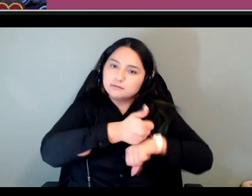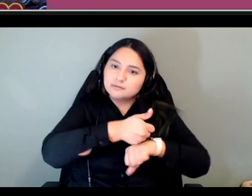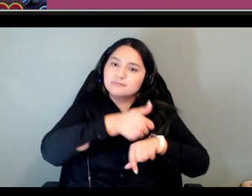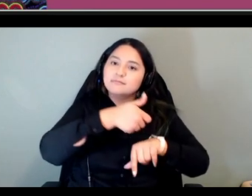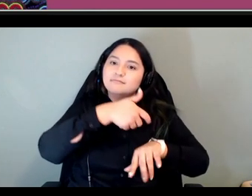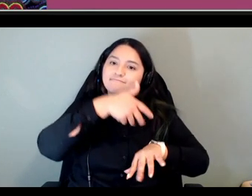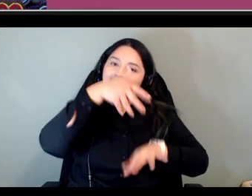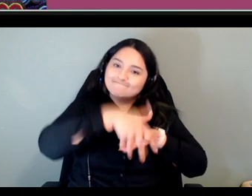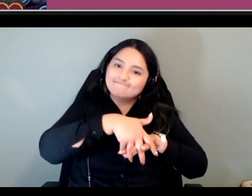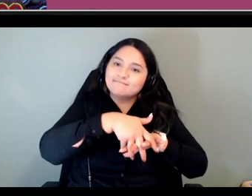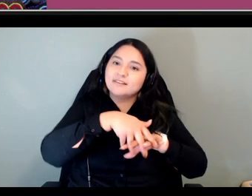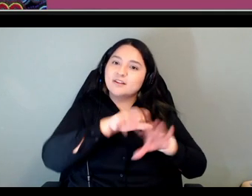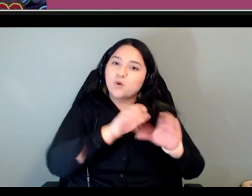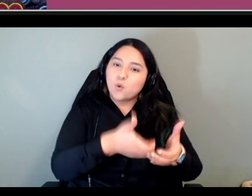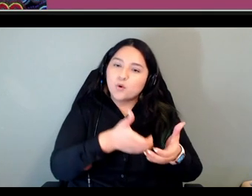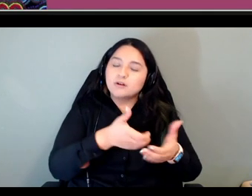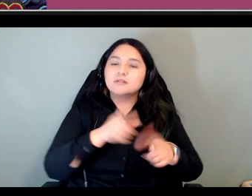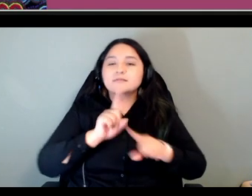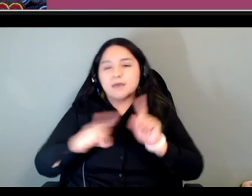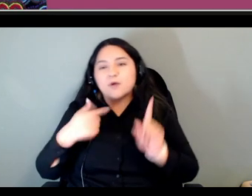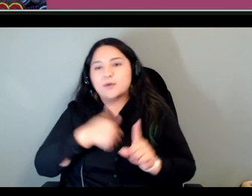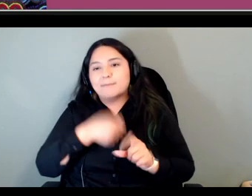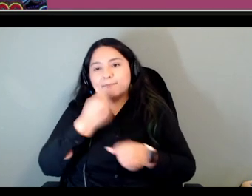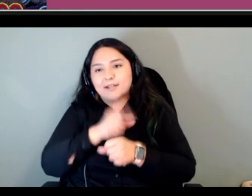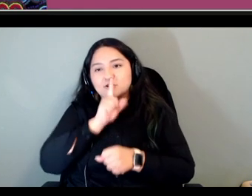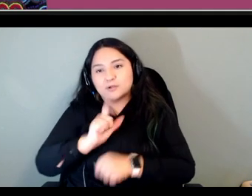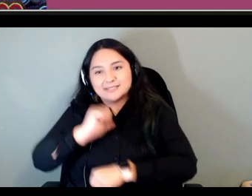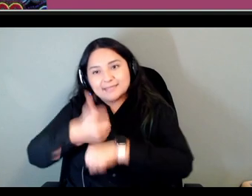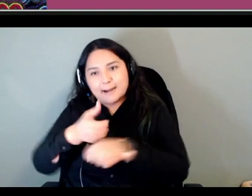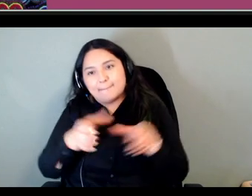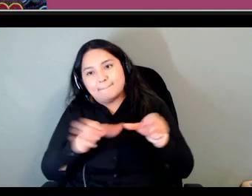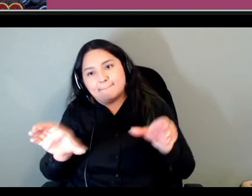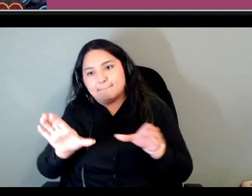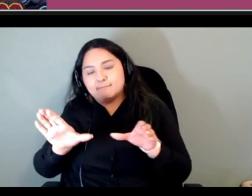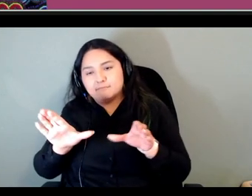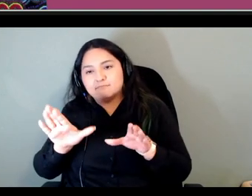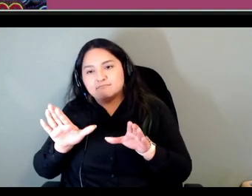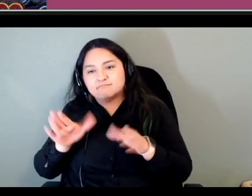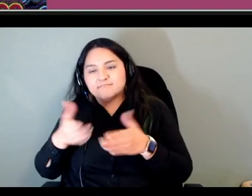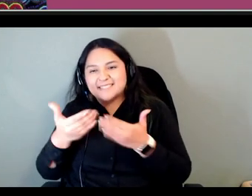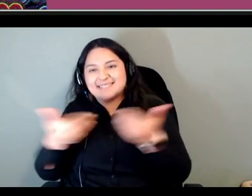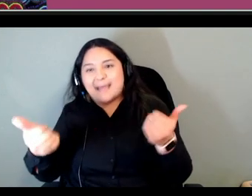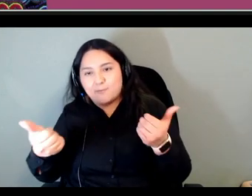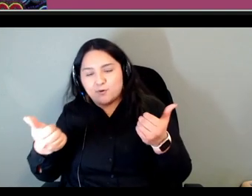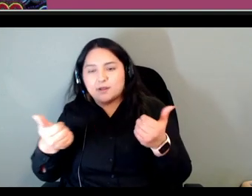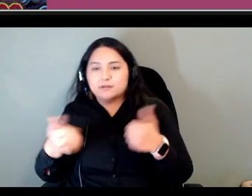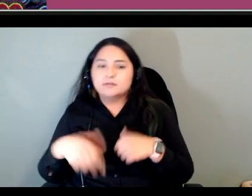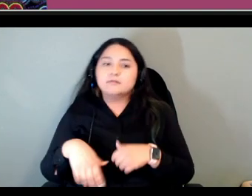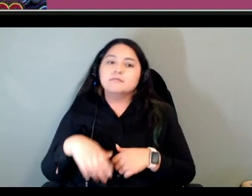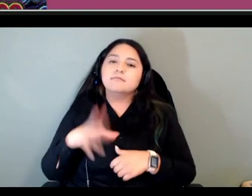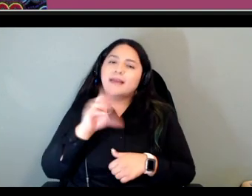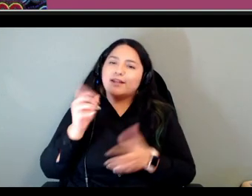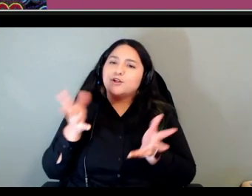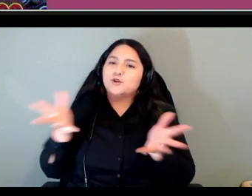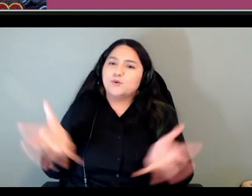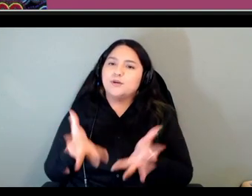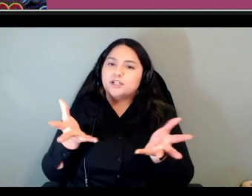of an envelope for that to do that um and encourage people of course to look at this